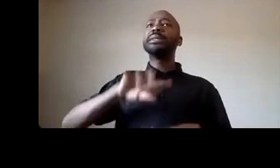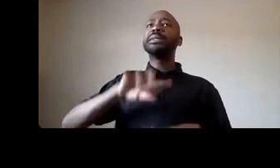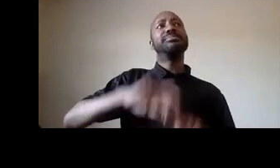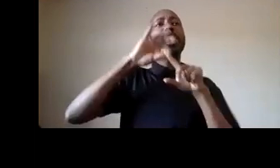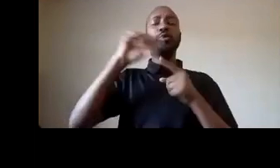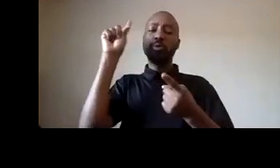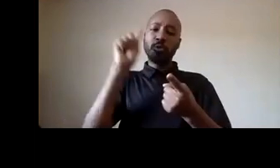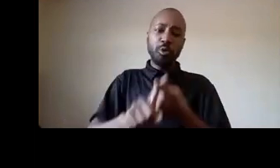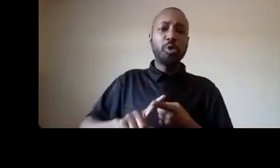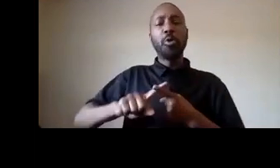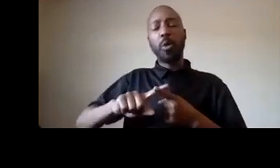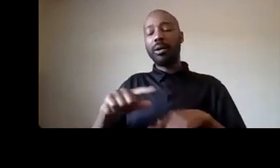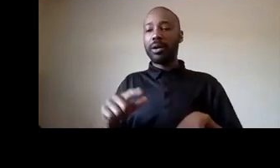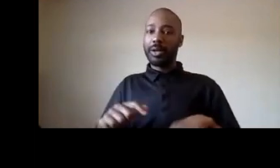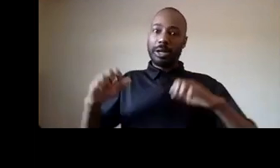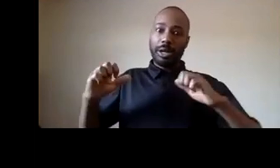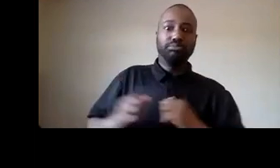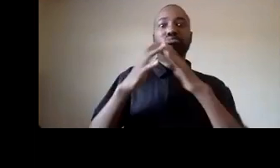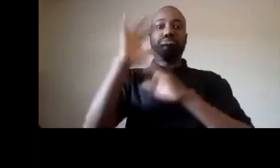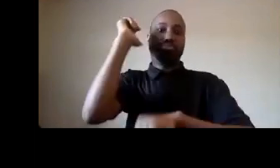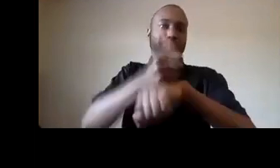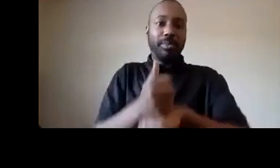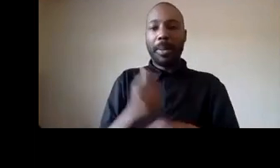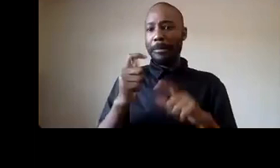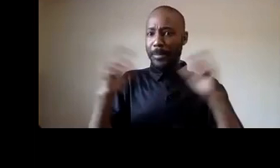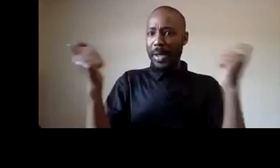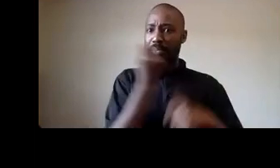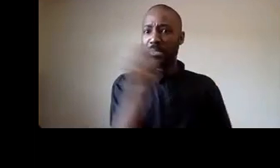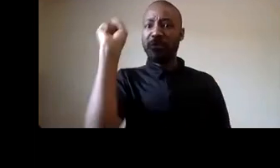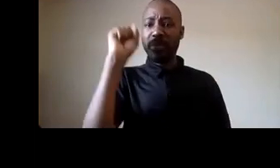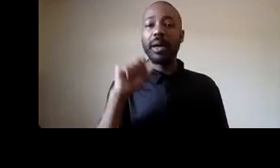you don't uh patrice is as regular as they come